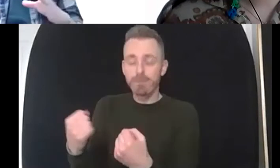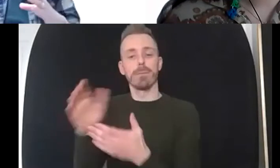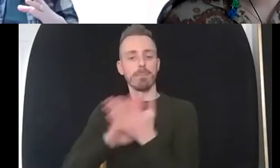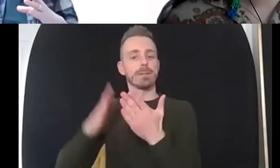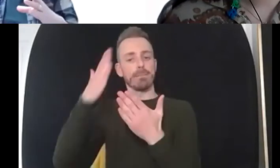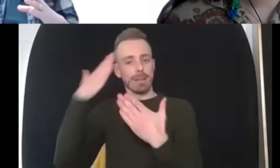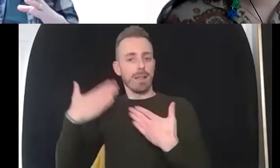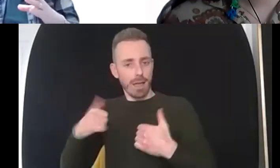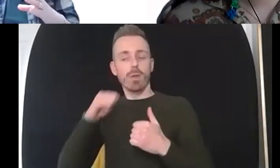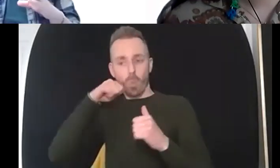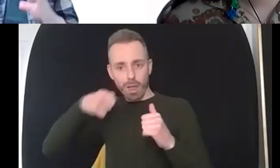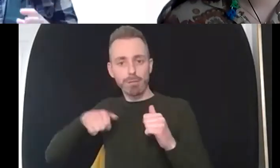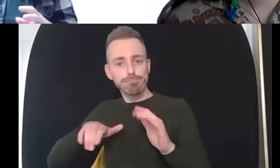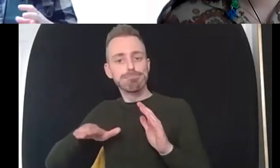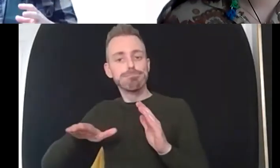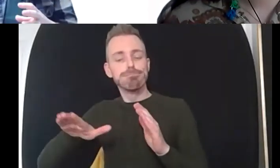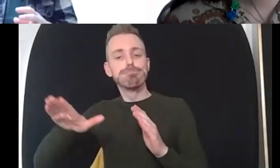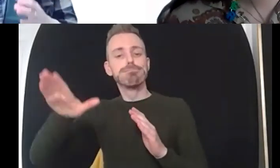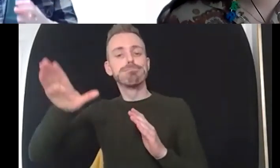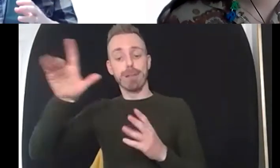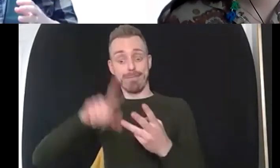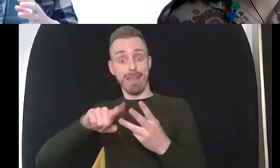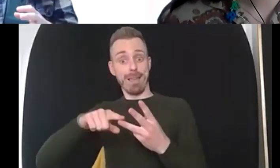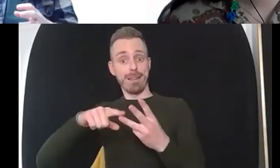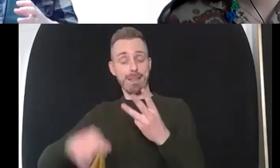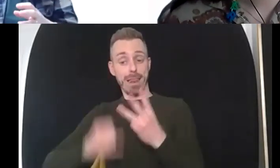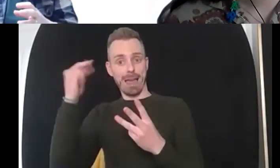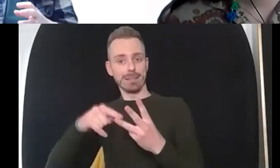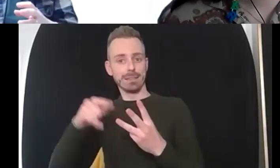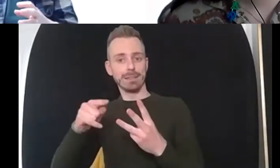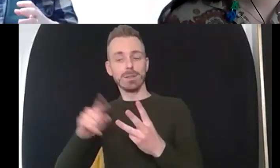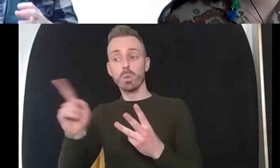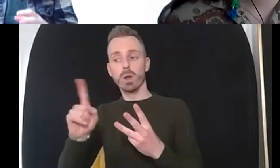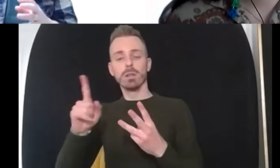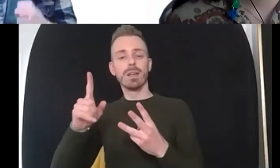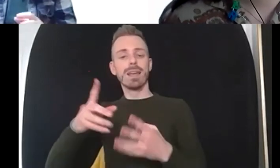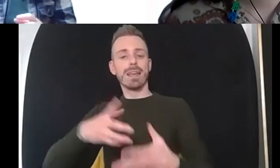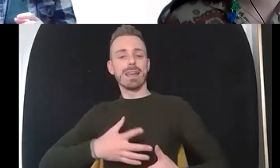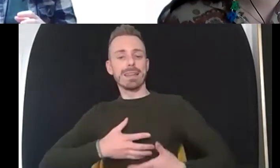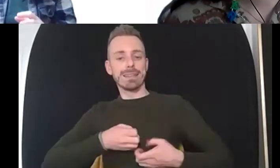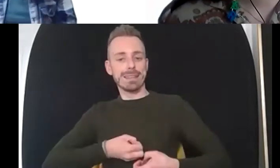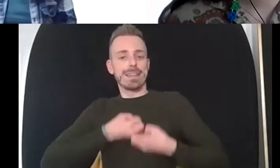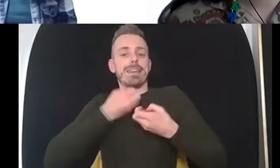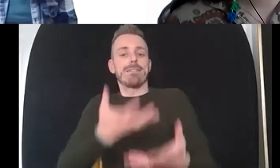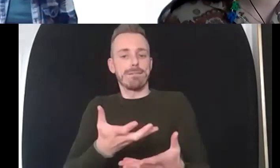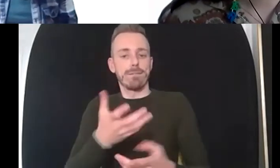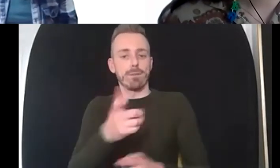the uh the final bit of that is that giving back to community is that sense of being able to